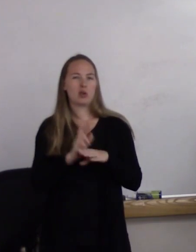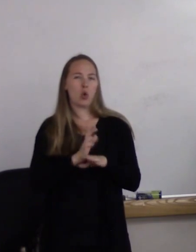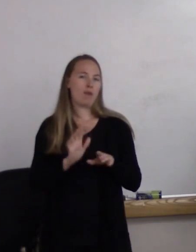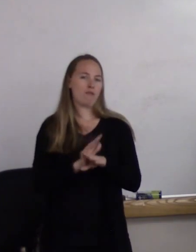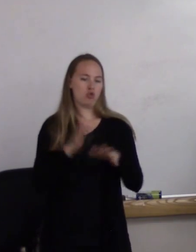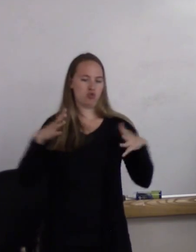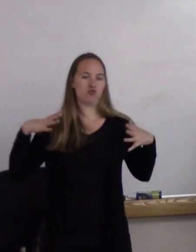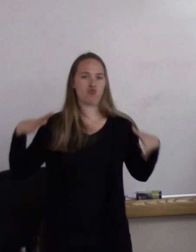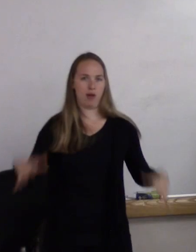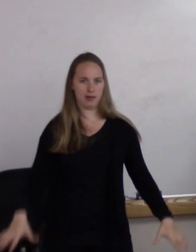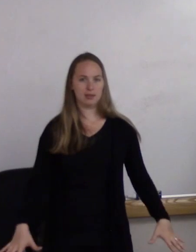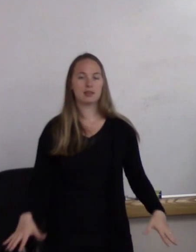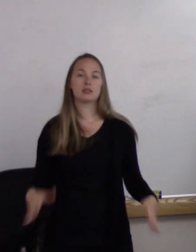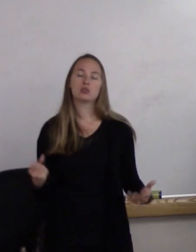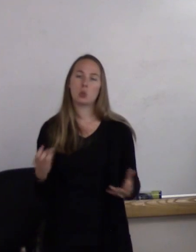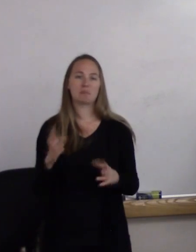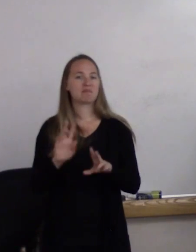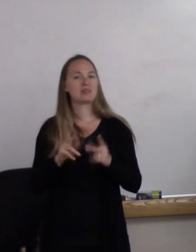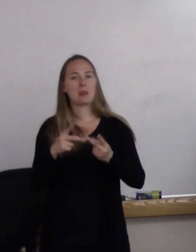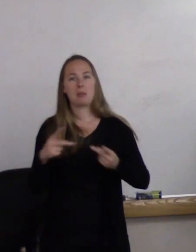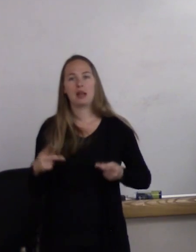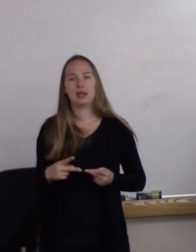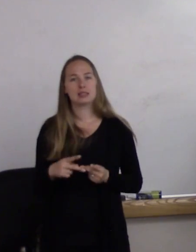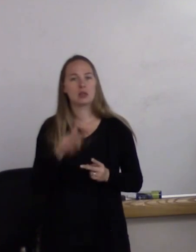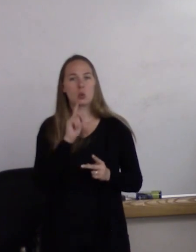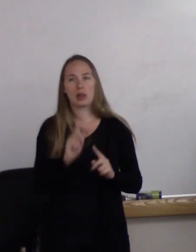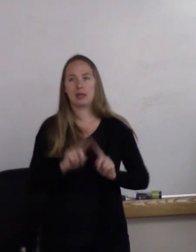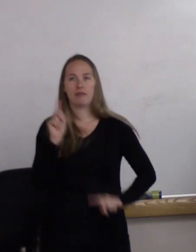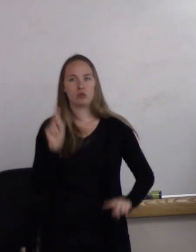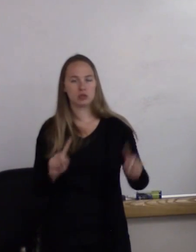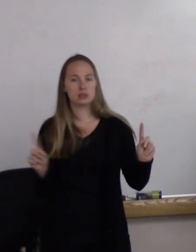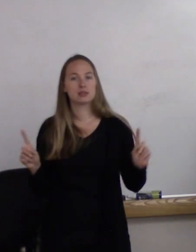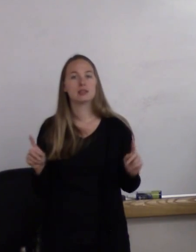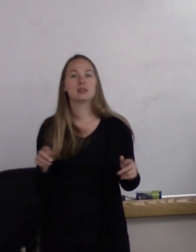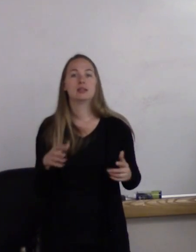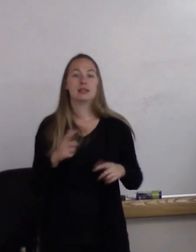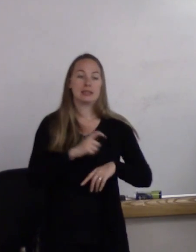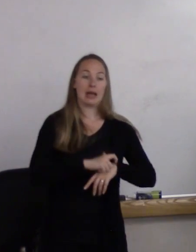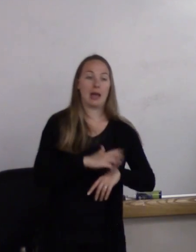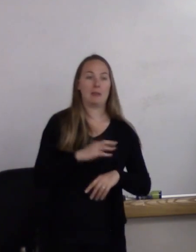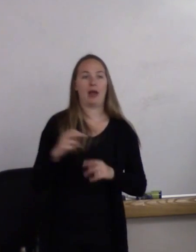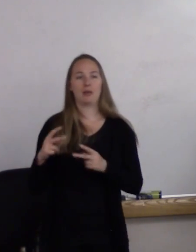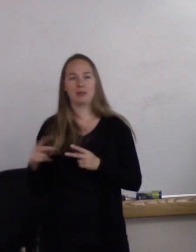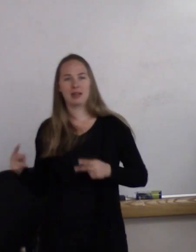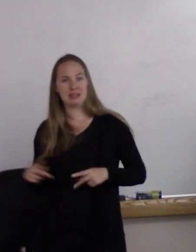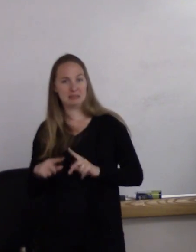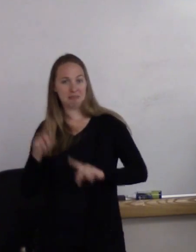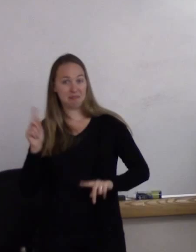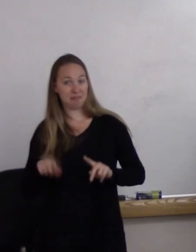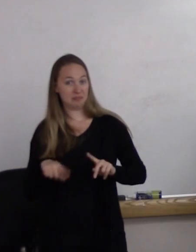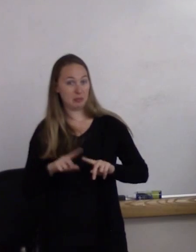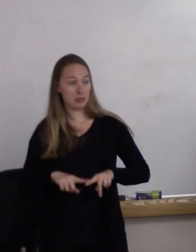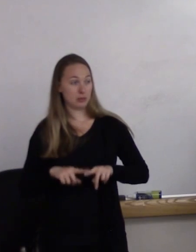Right? So a place, it differs as well. So time and place. Does that make sense? - Yeah.